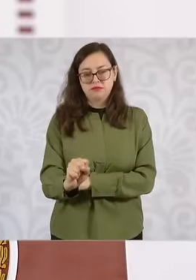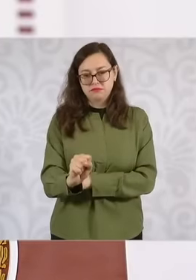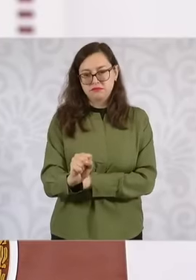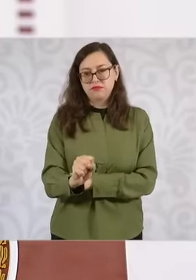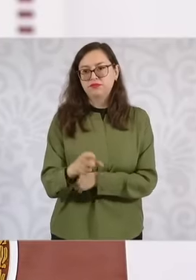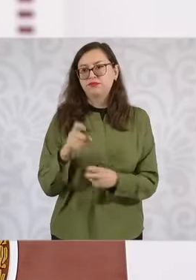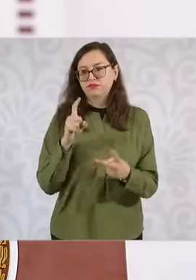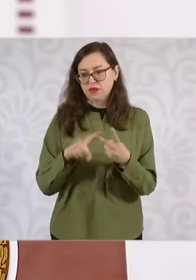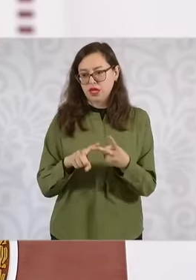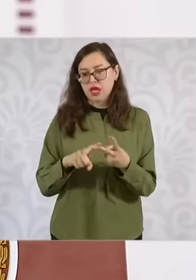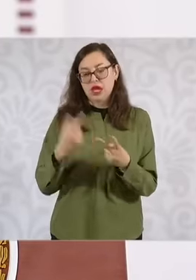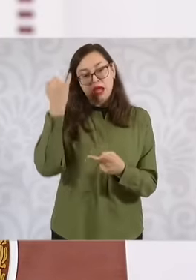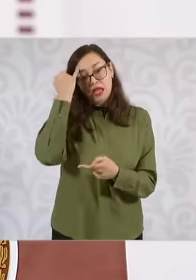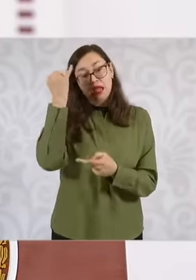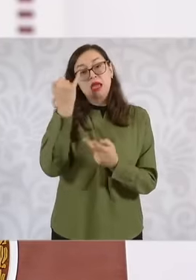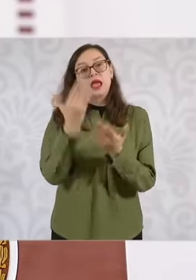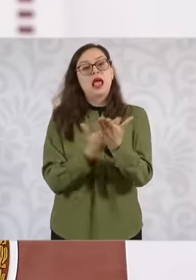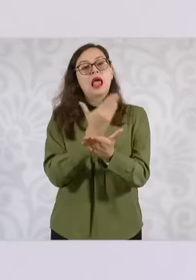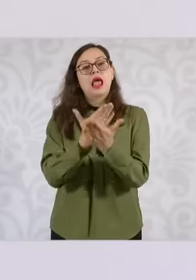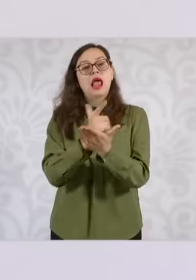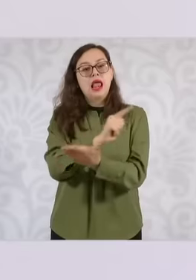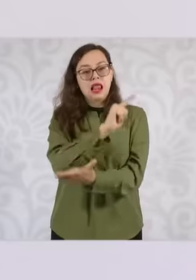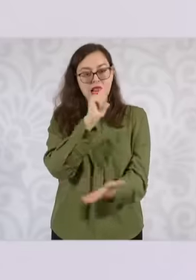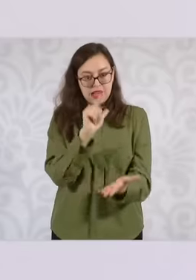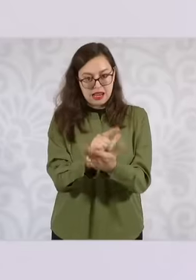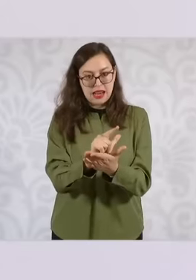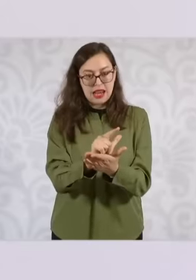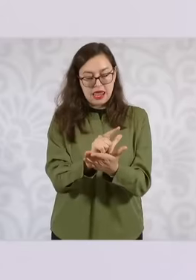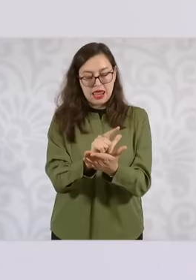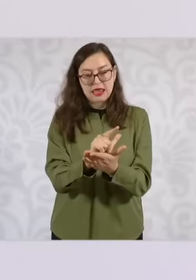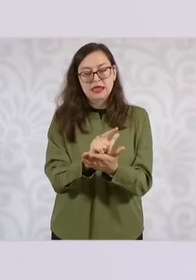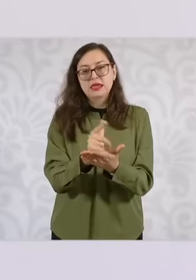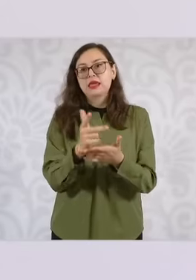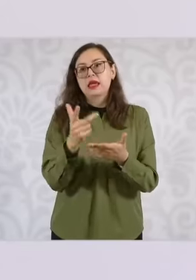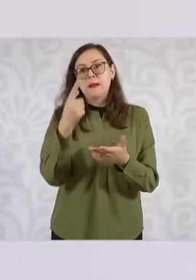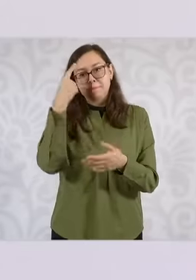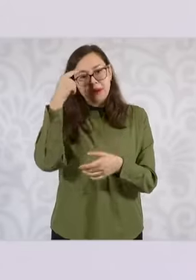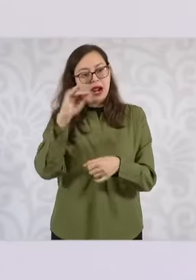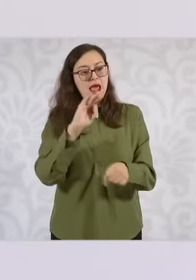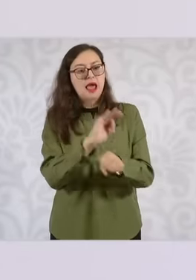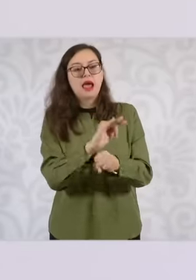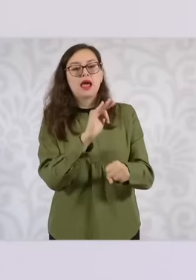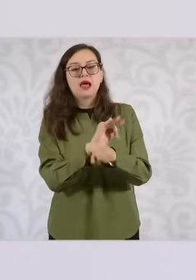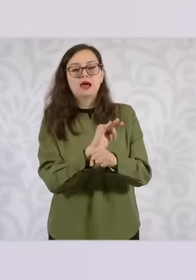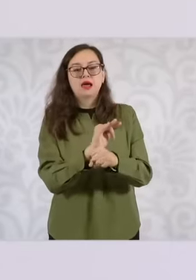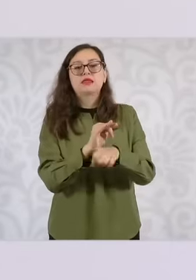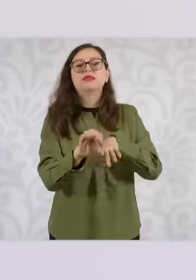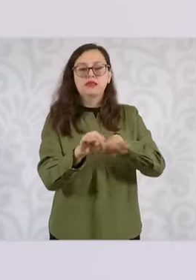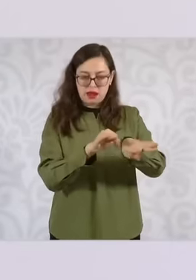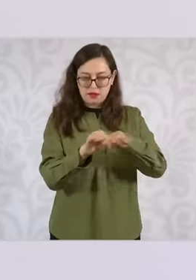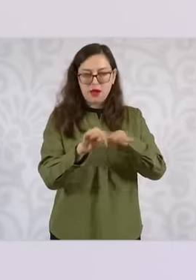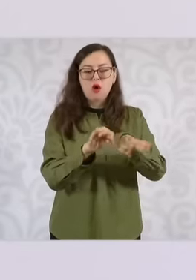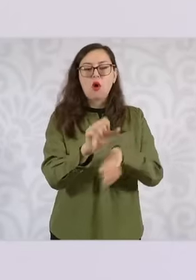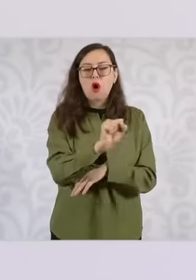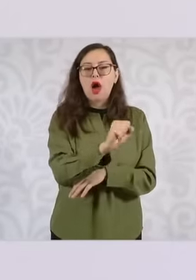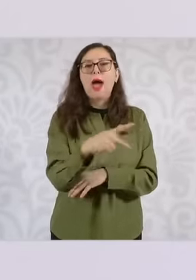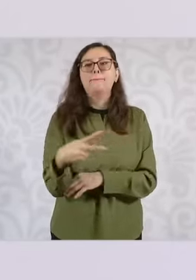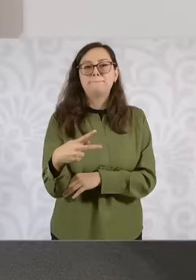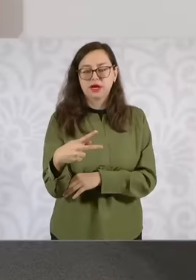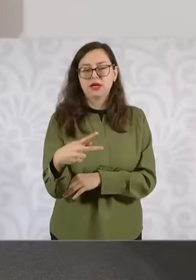support the and telephone application workers Many people who cannot find